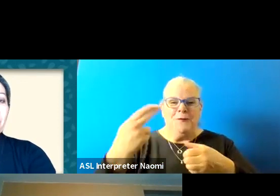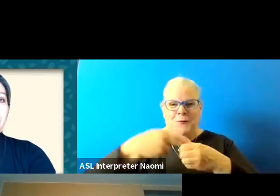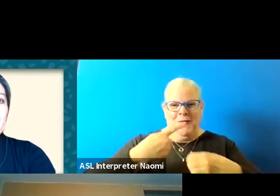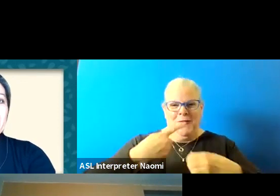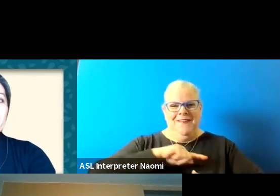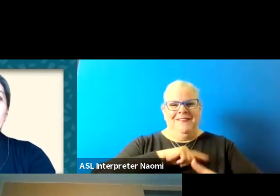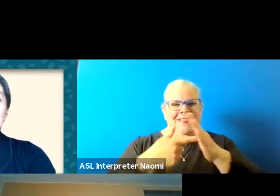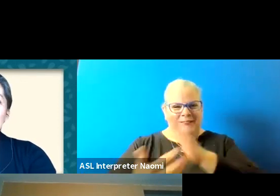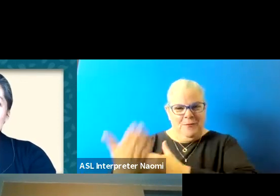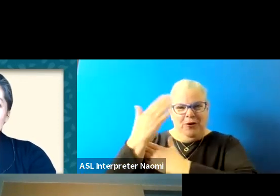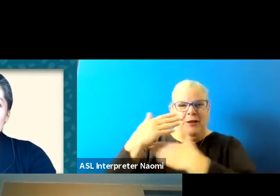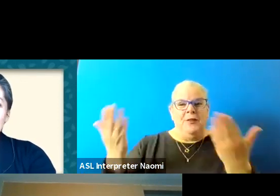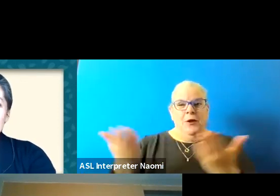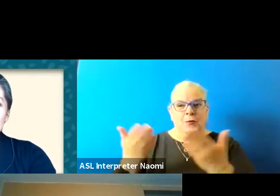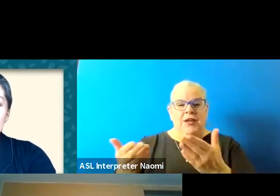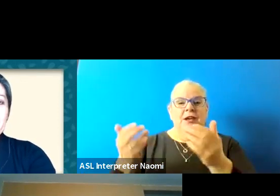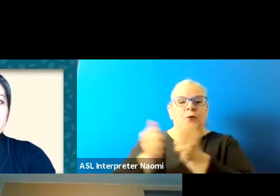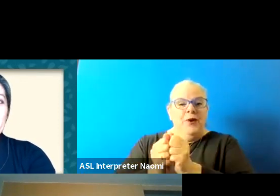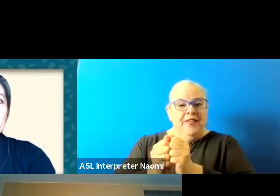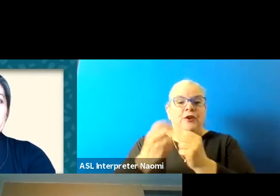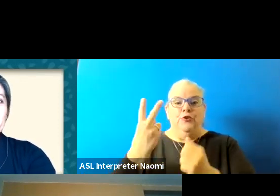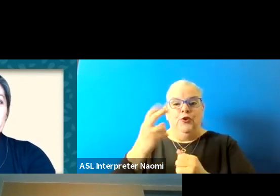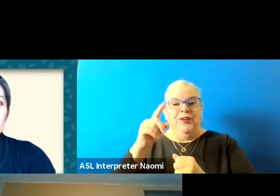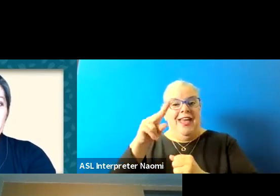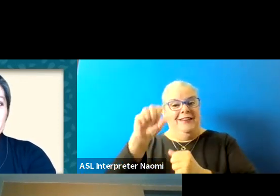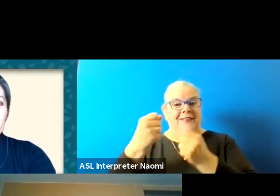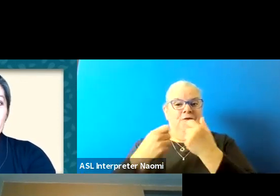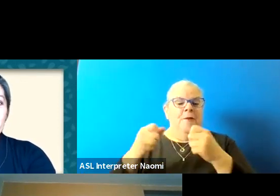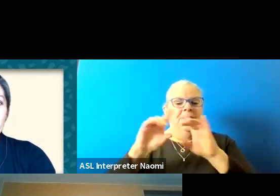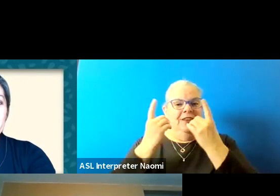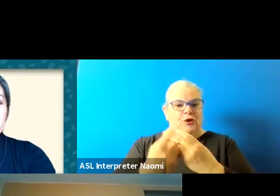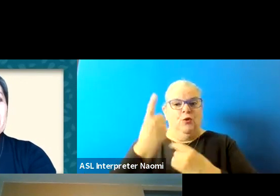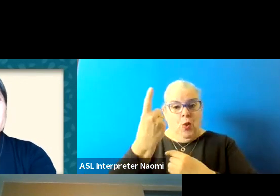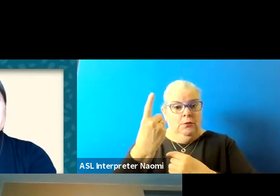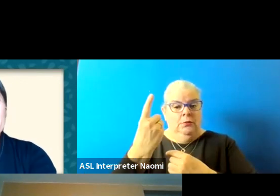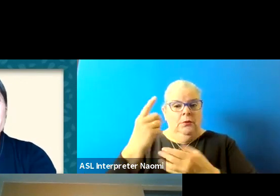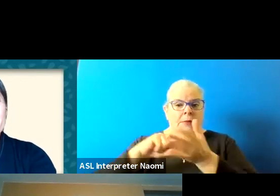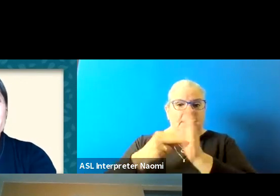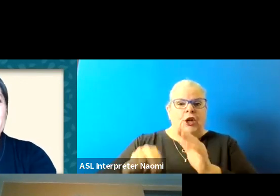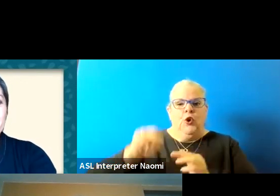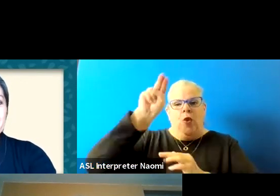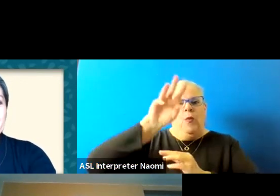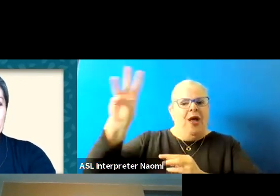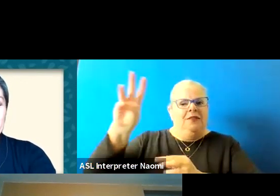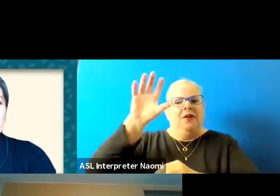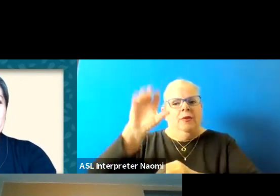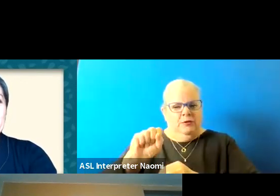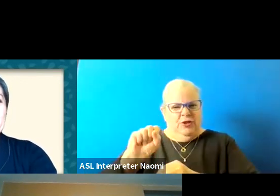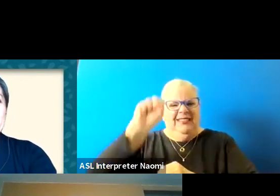We're here with the candidates from district one, which incorporates the areas of northwestern Colorado Springs, just south of the Air Force Academy.